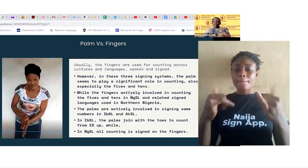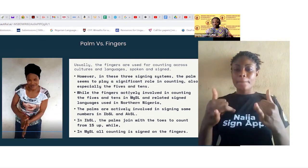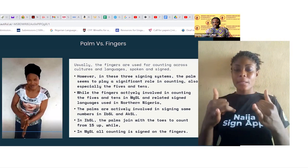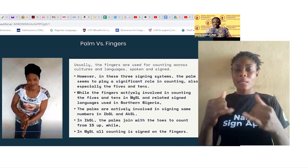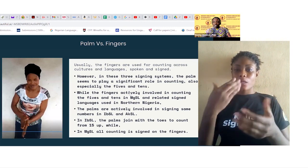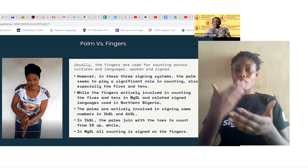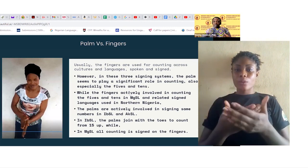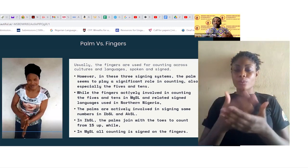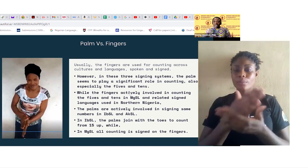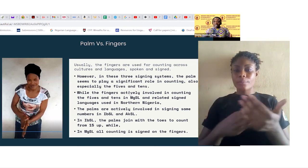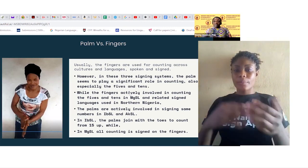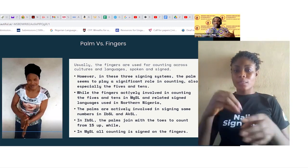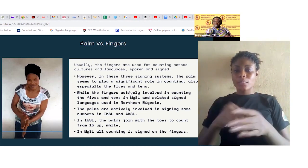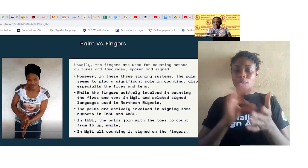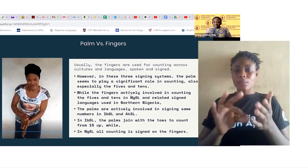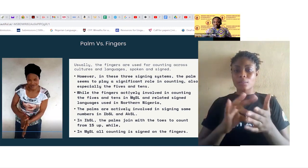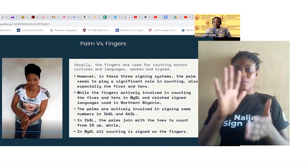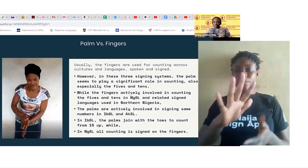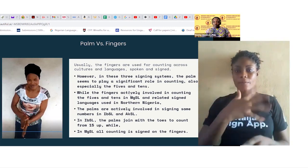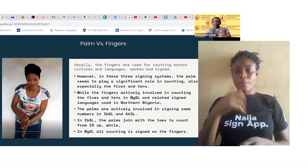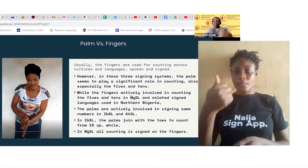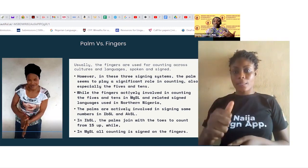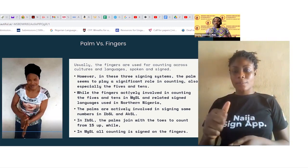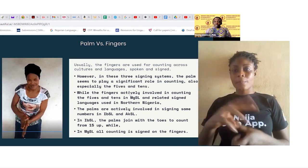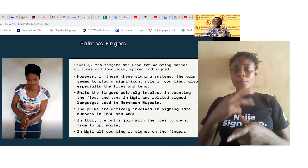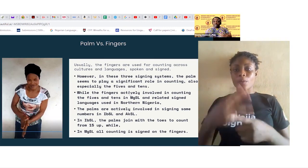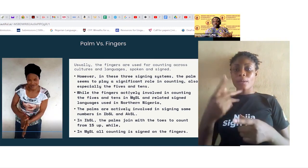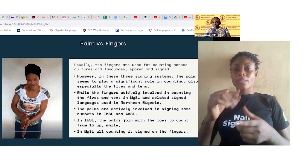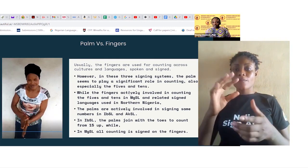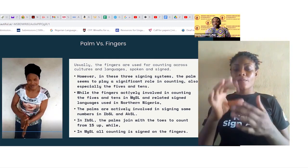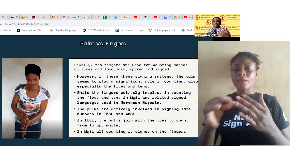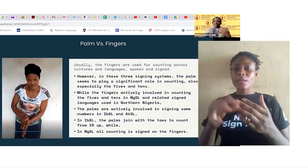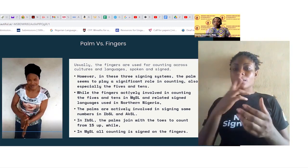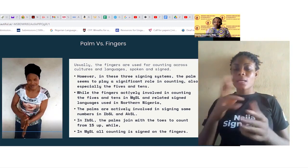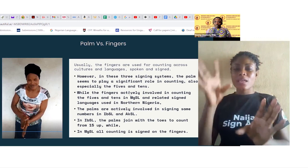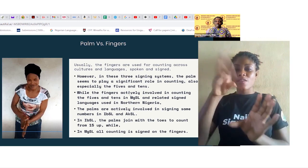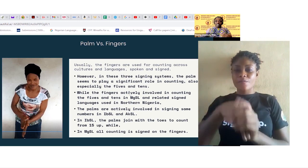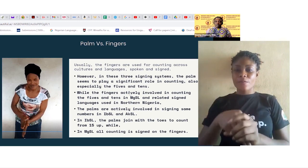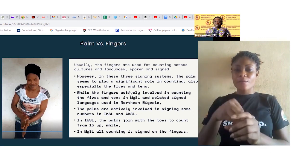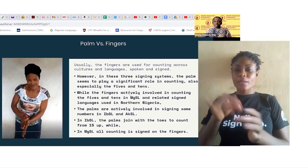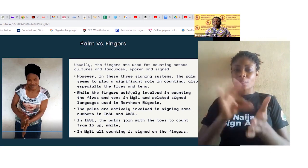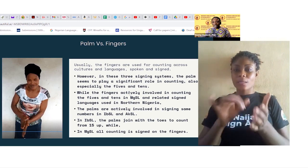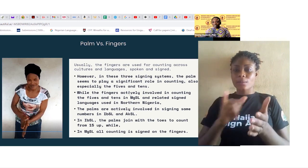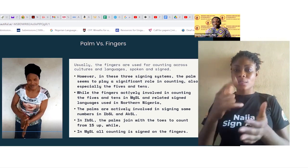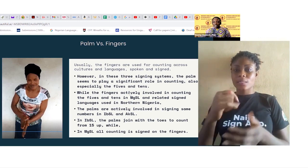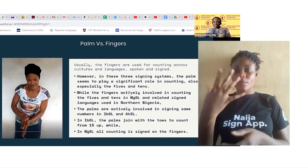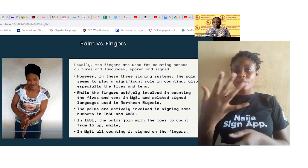especially the fives and tense while the fingers actively involved in counting the fives and tens